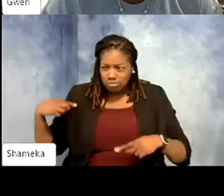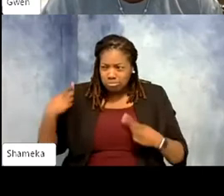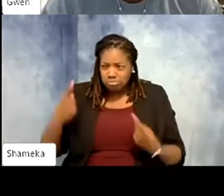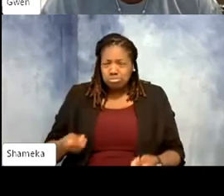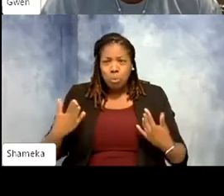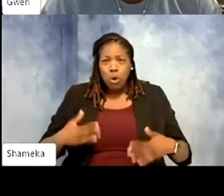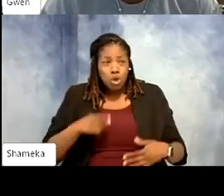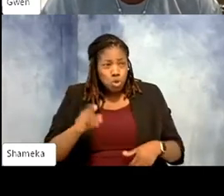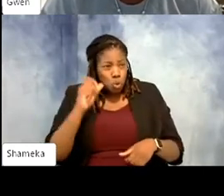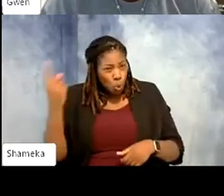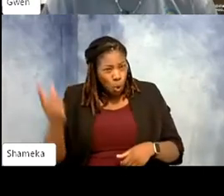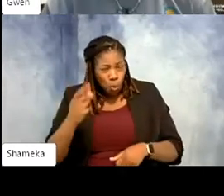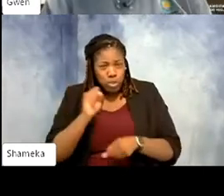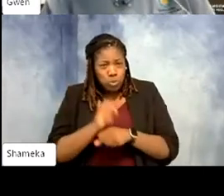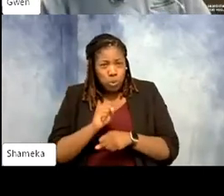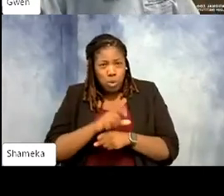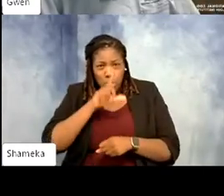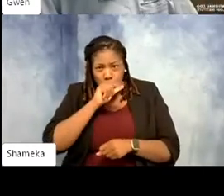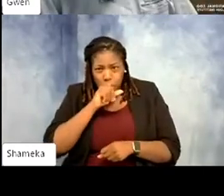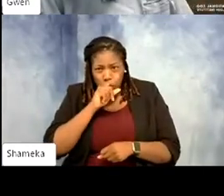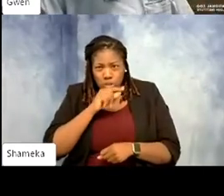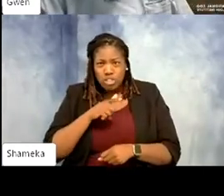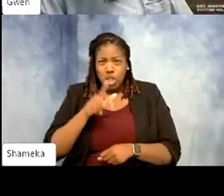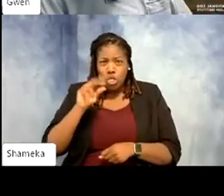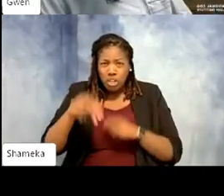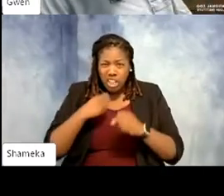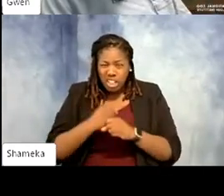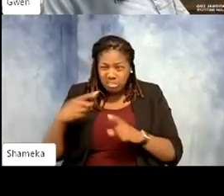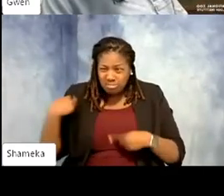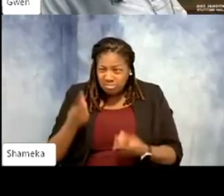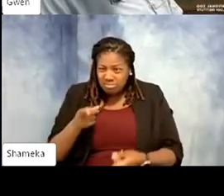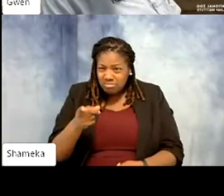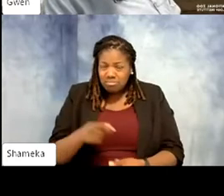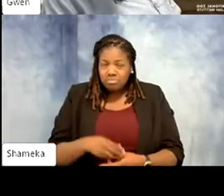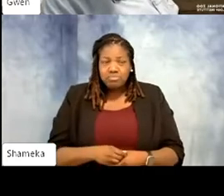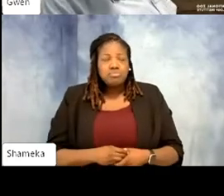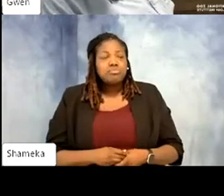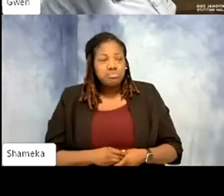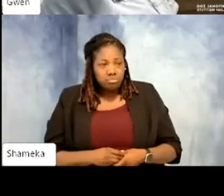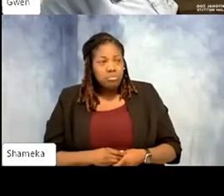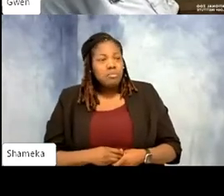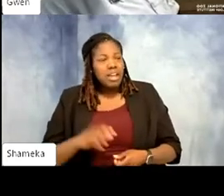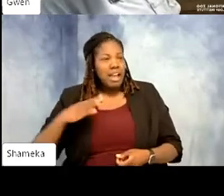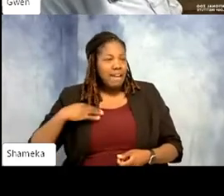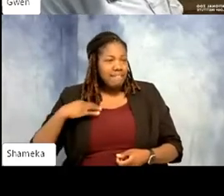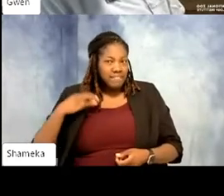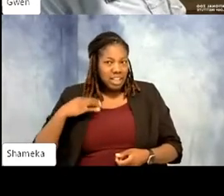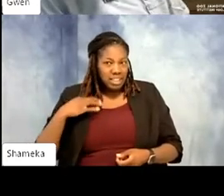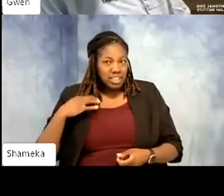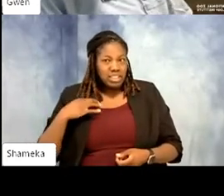worked with the birds in those 29/30 years? >>Gwen: So I volunteered at birds and small mammals